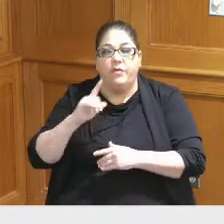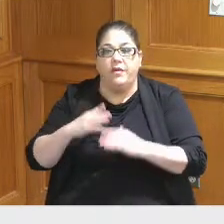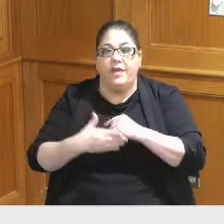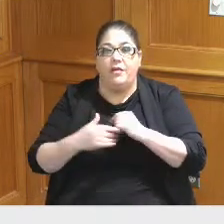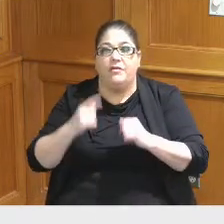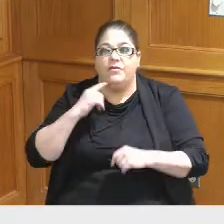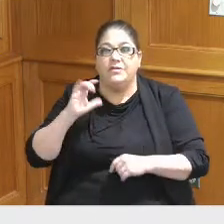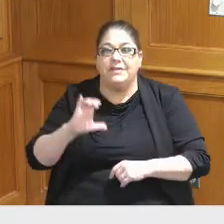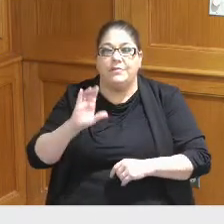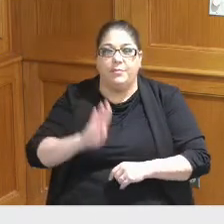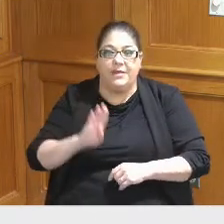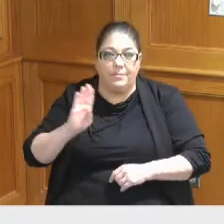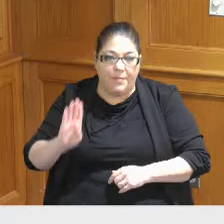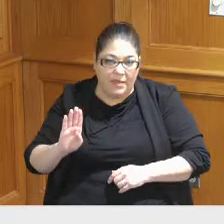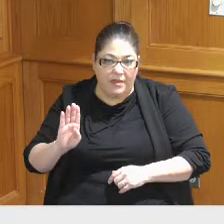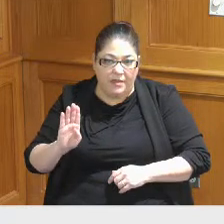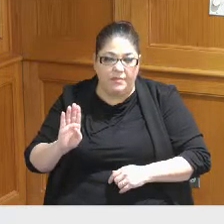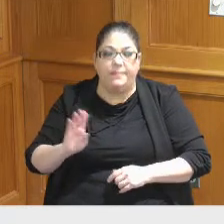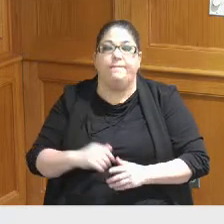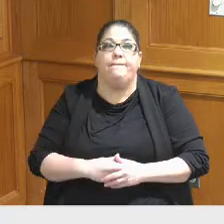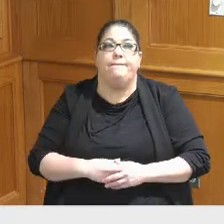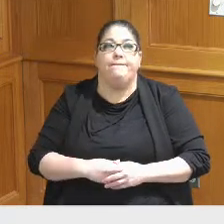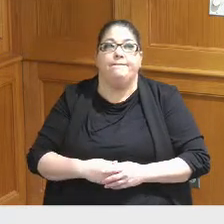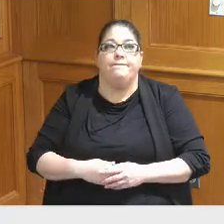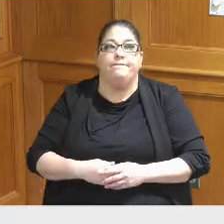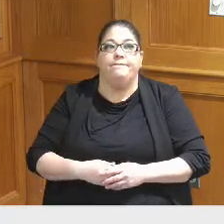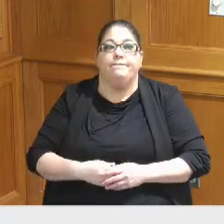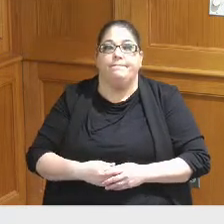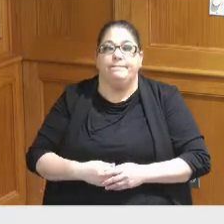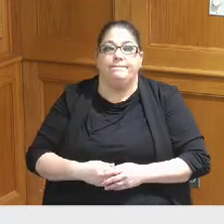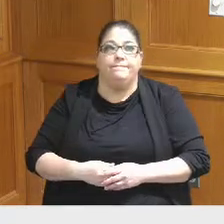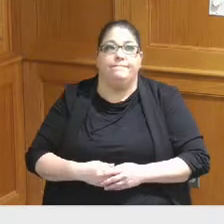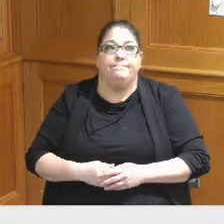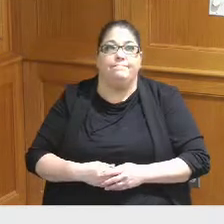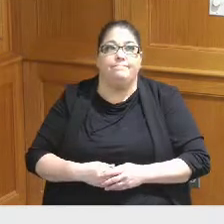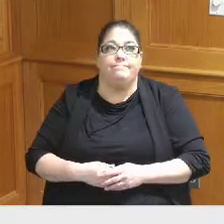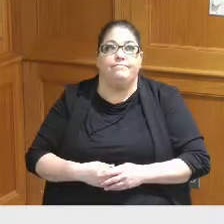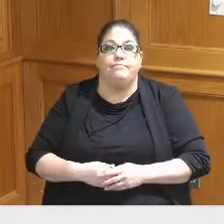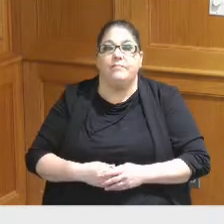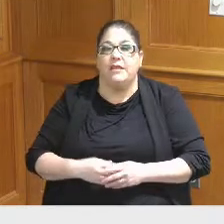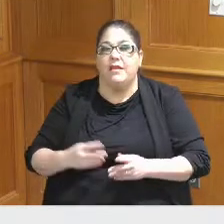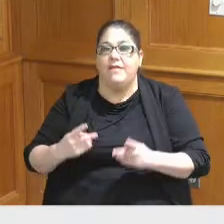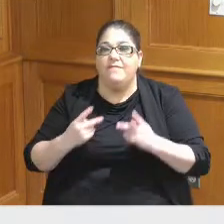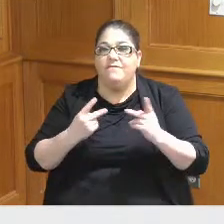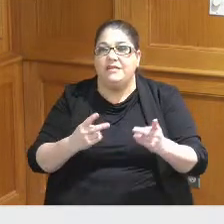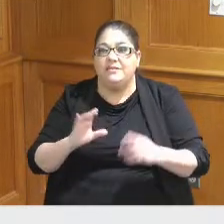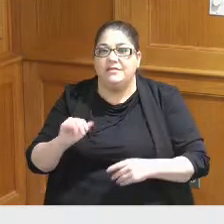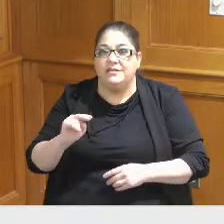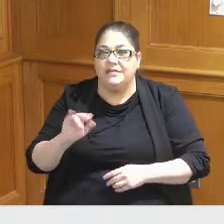there is discussion about the CVB or Visit Cincy contributing 3 million of that existing tide